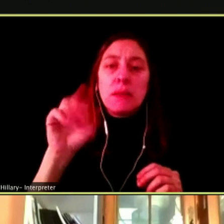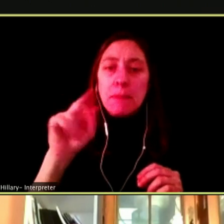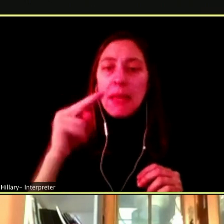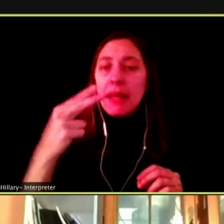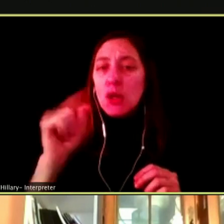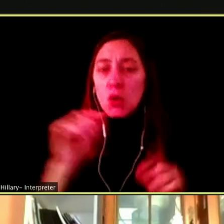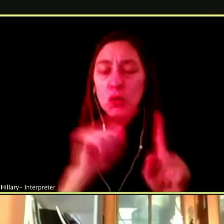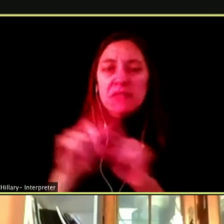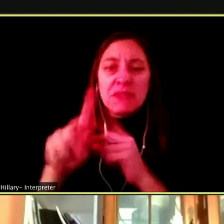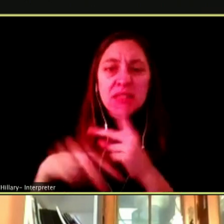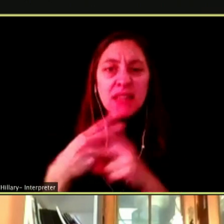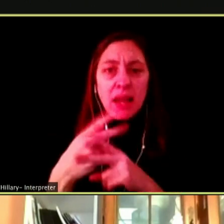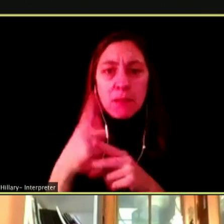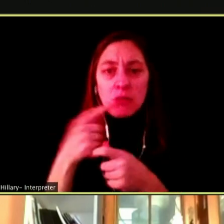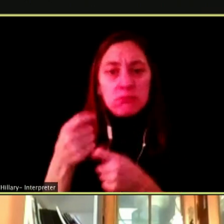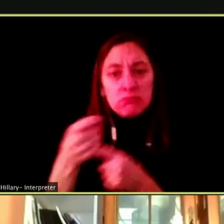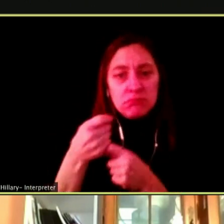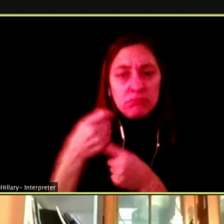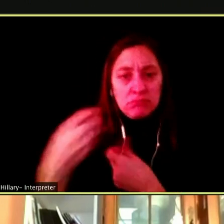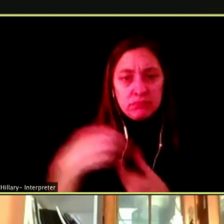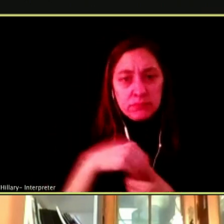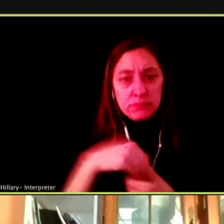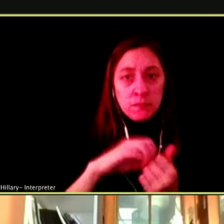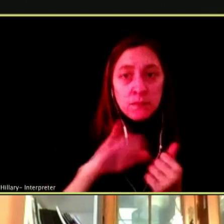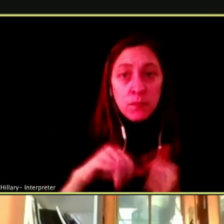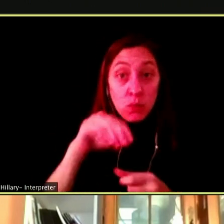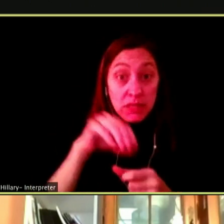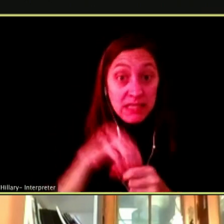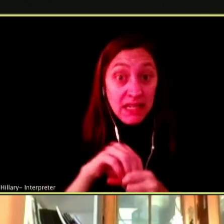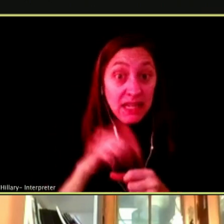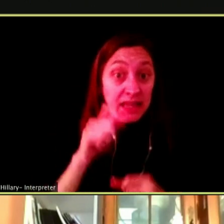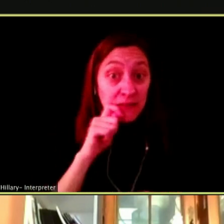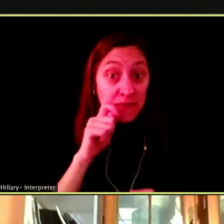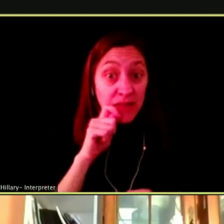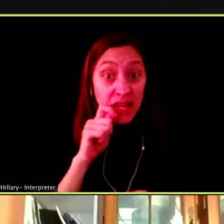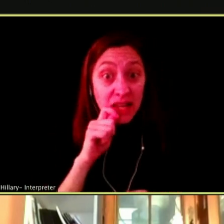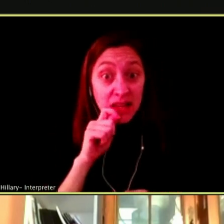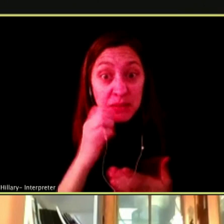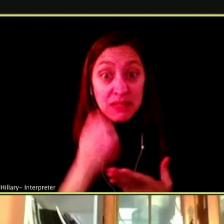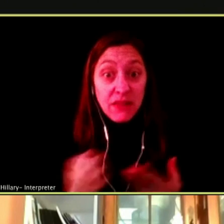ASIDE FROM WHAT IS IN THESE VAPE DEVICES, THINK ABOUT THEIR PHYSICAL COMPOSITION AS